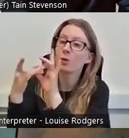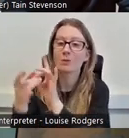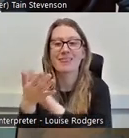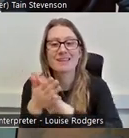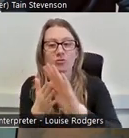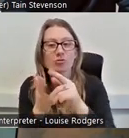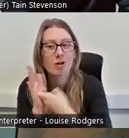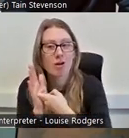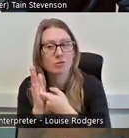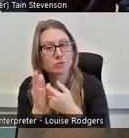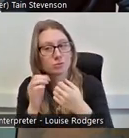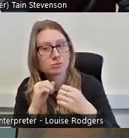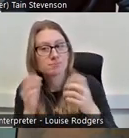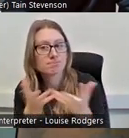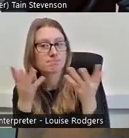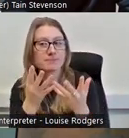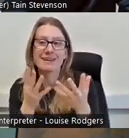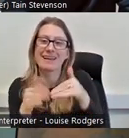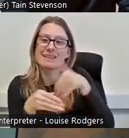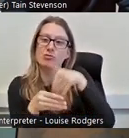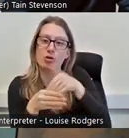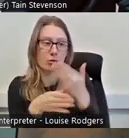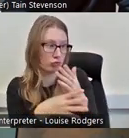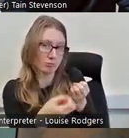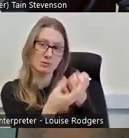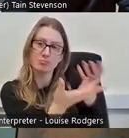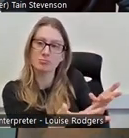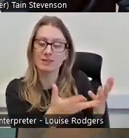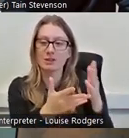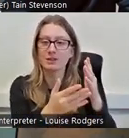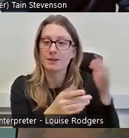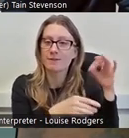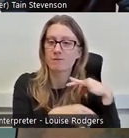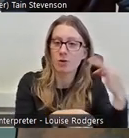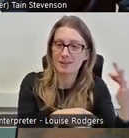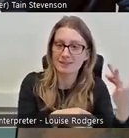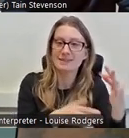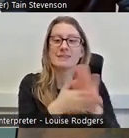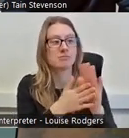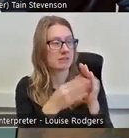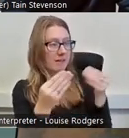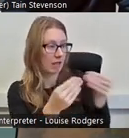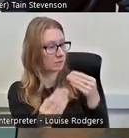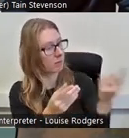internal jobs to volunteers and allow flexibility for people to attend interviews. Okay, so you've